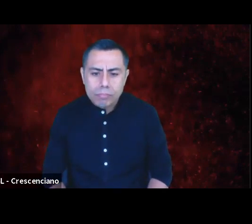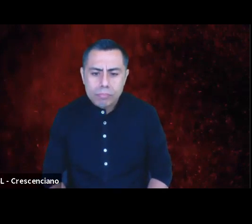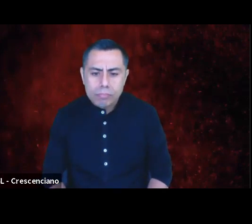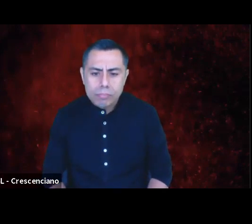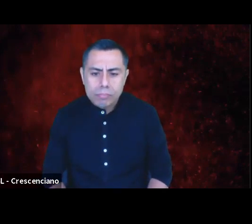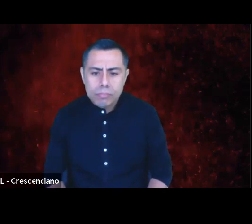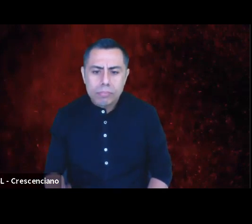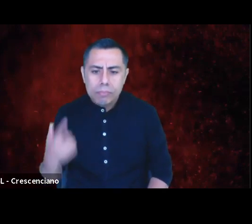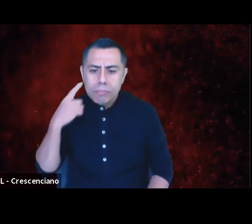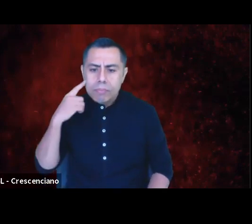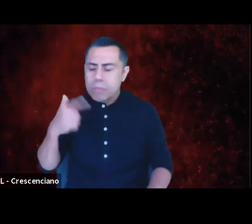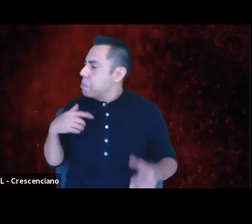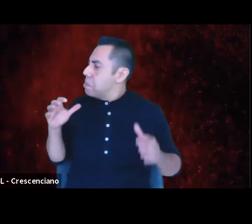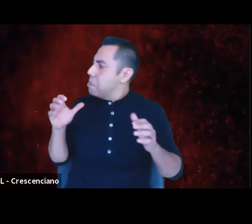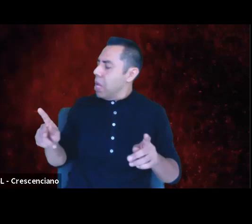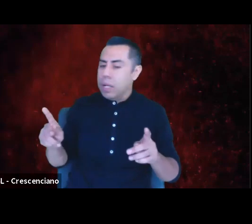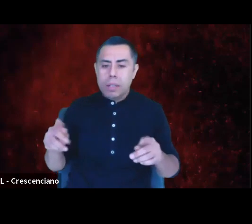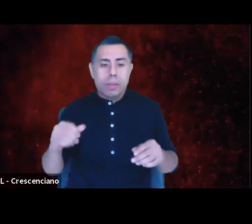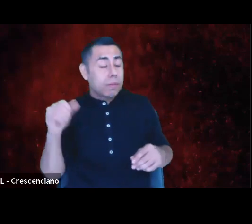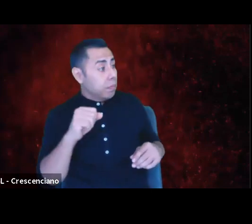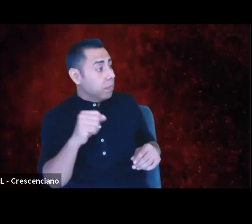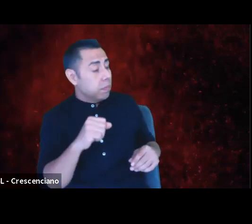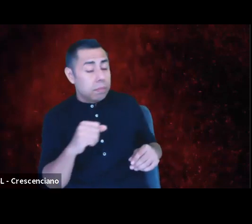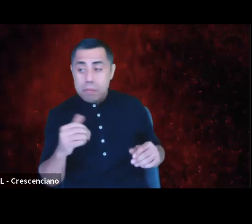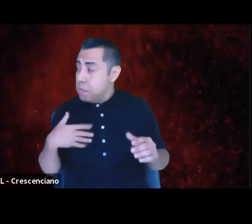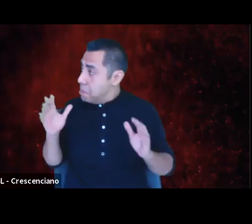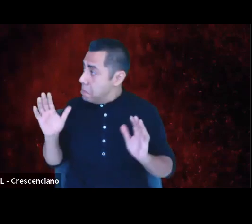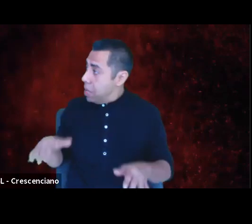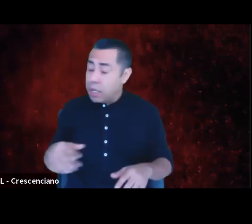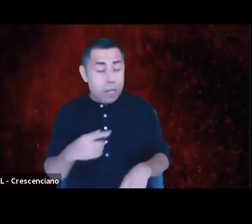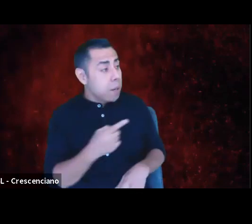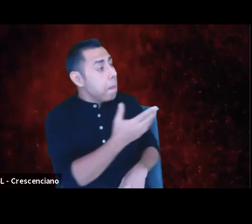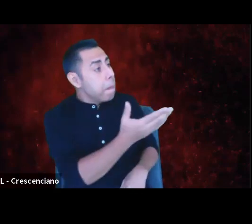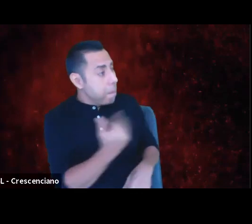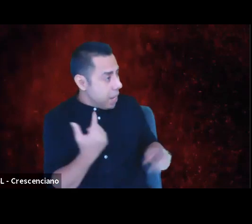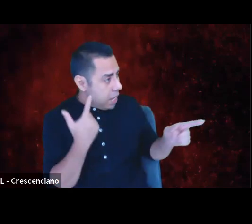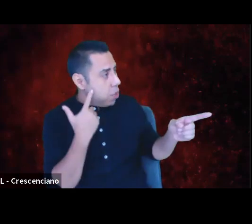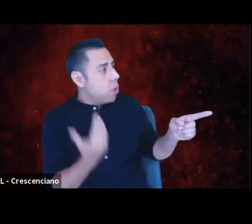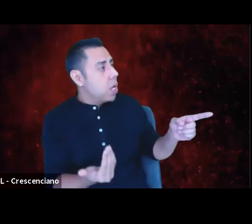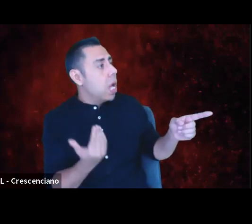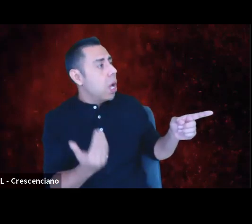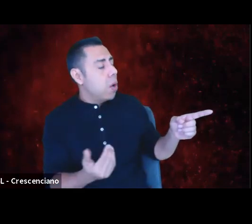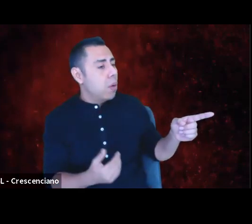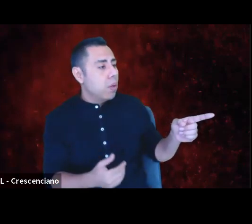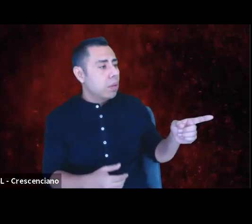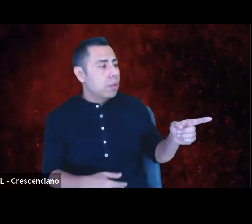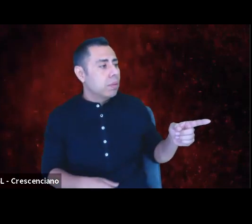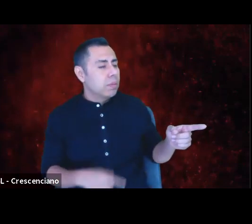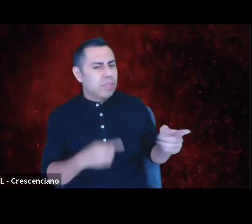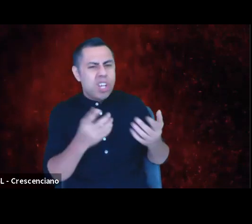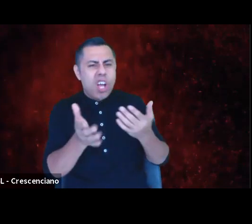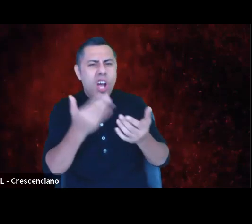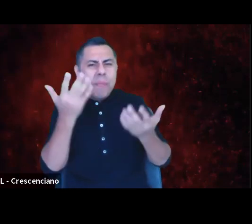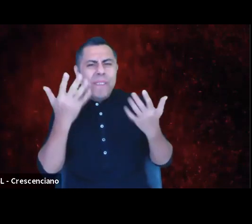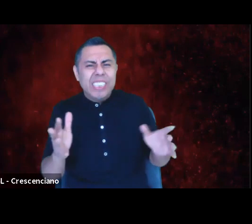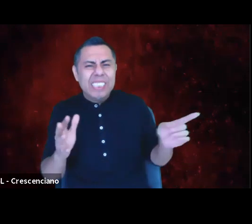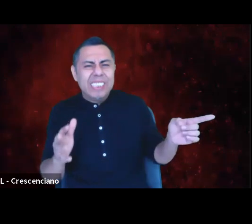Back, y'all. You're back. I'm back? You are back now. You were wrapping up right then.